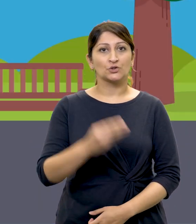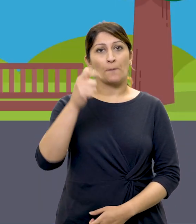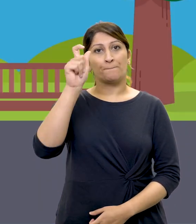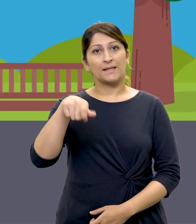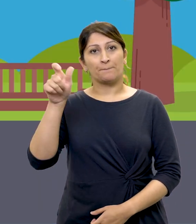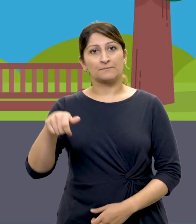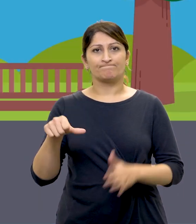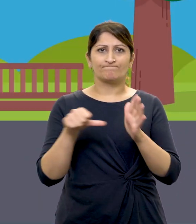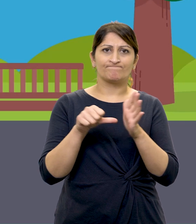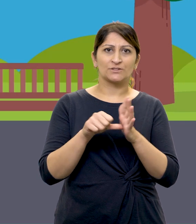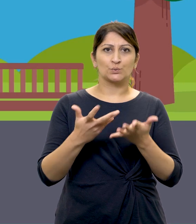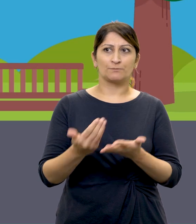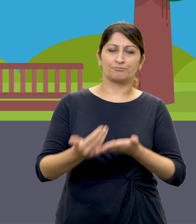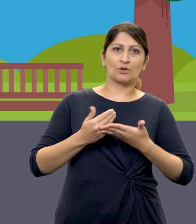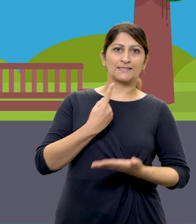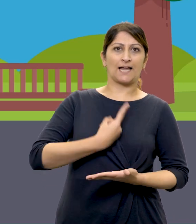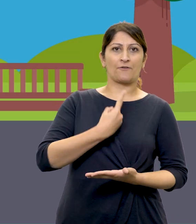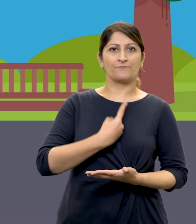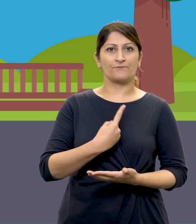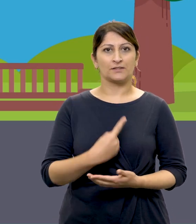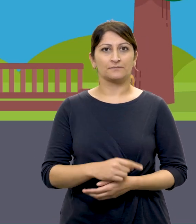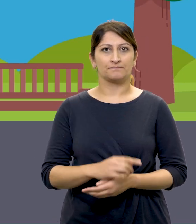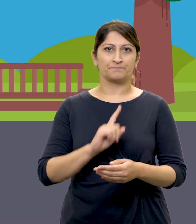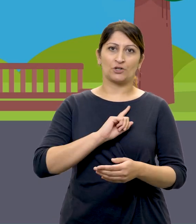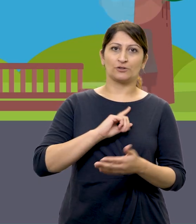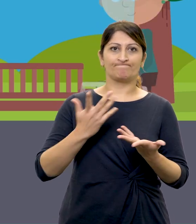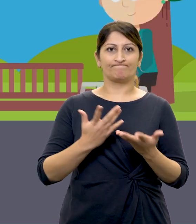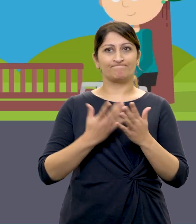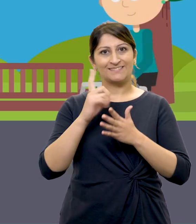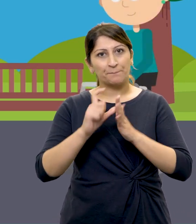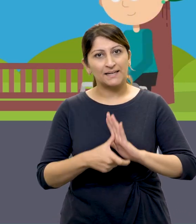Some people may find it difficult to protect themselves, because of disability